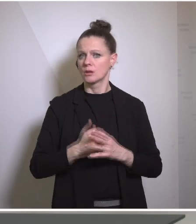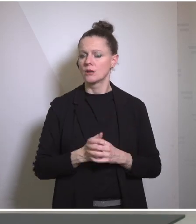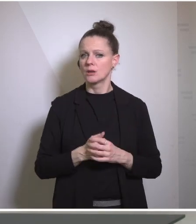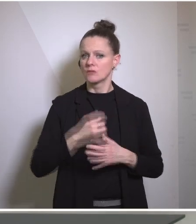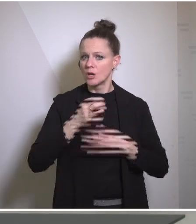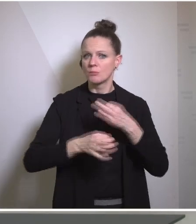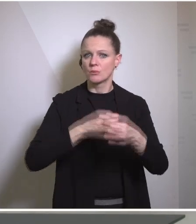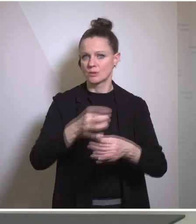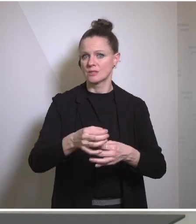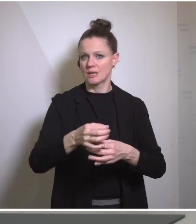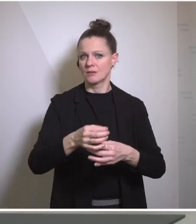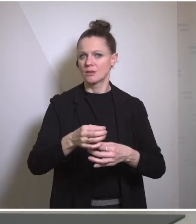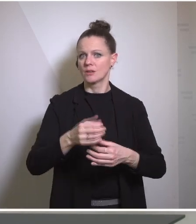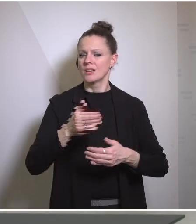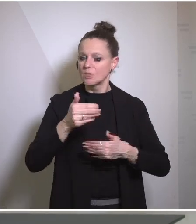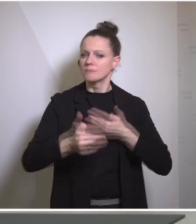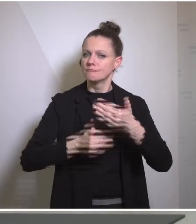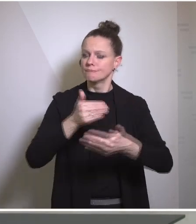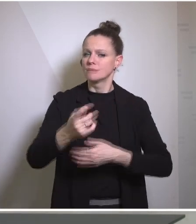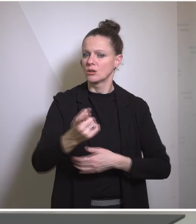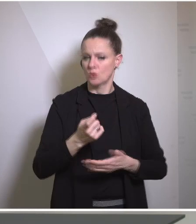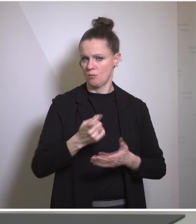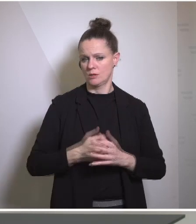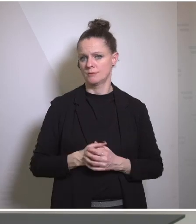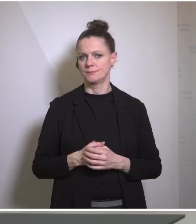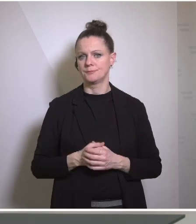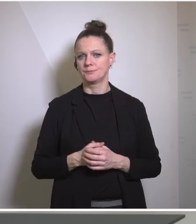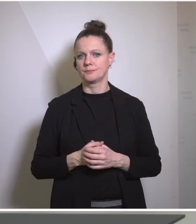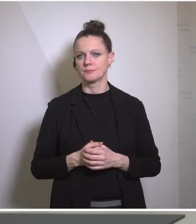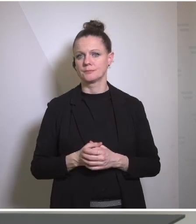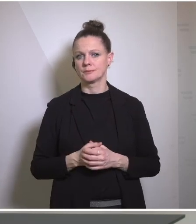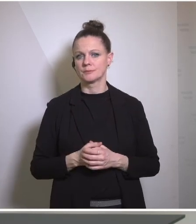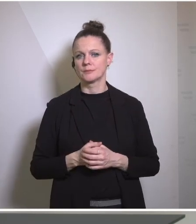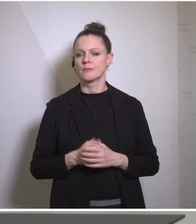the the force will will be able to move forward and then we have a a trajectory that has at least